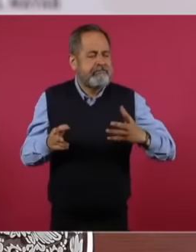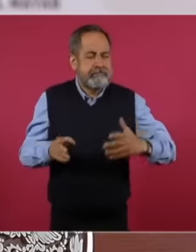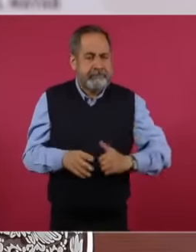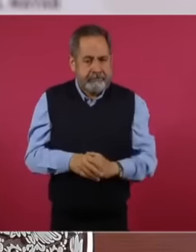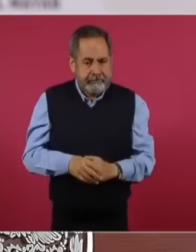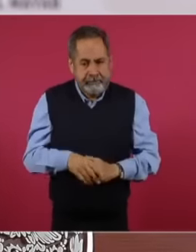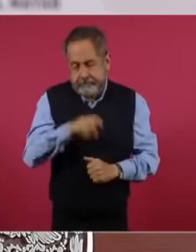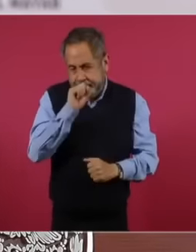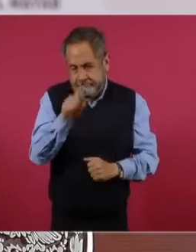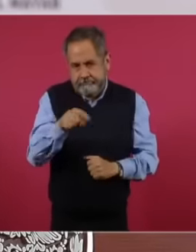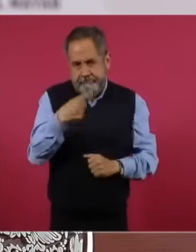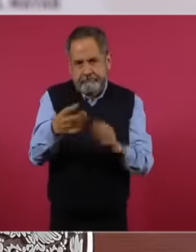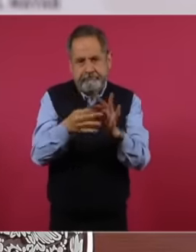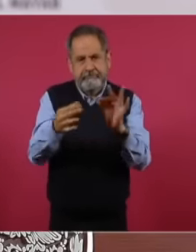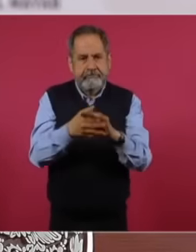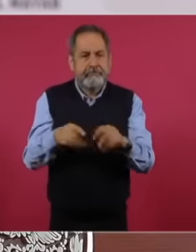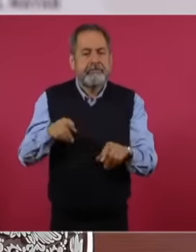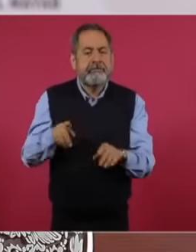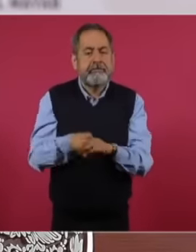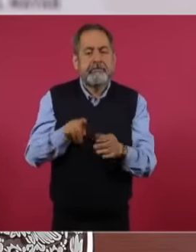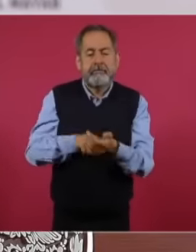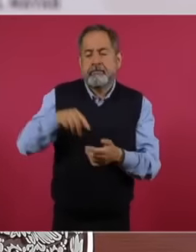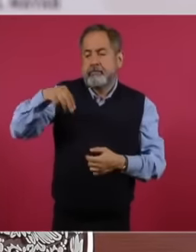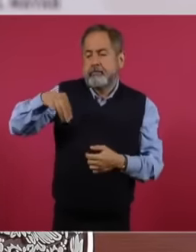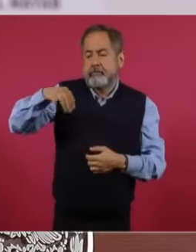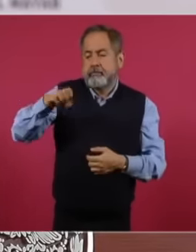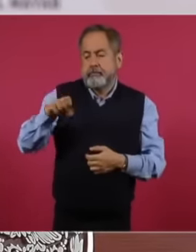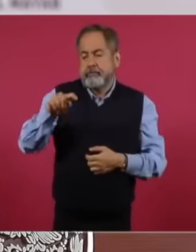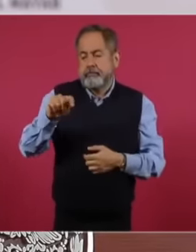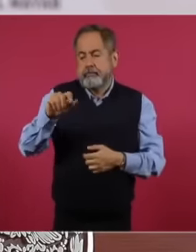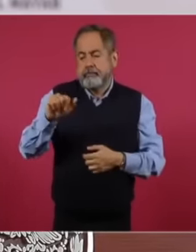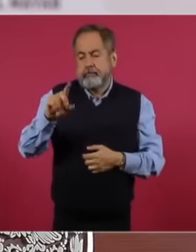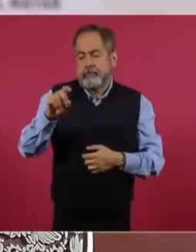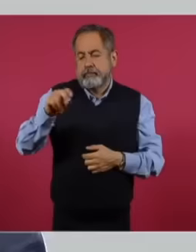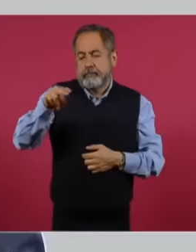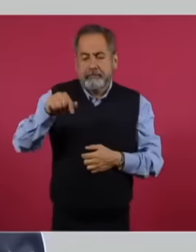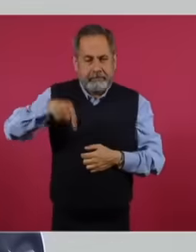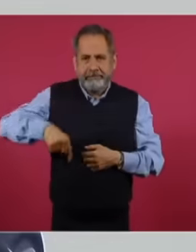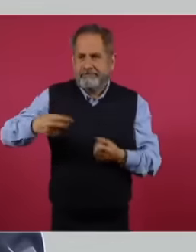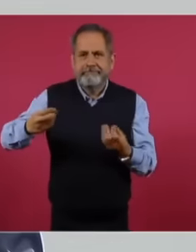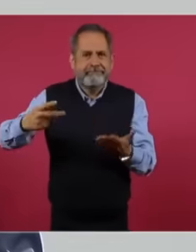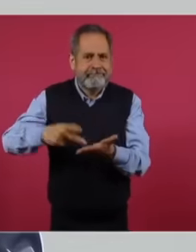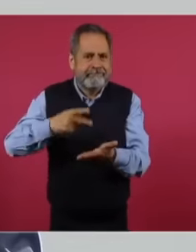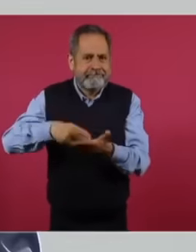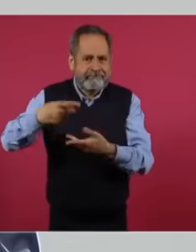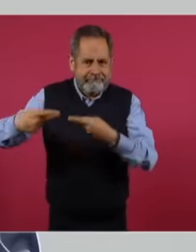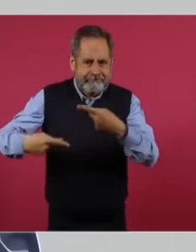comment on the case of methadone widely asked in this space synthetic medication